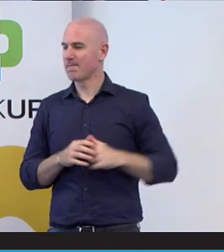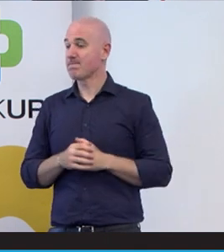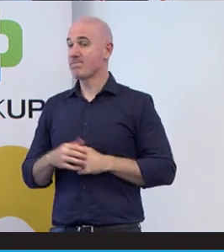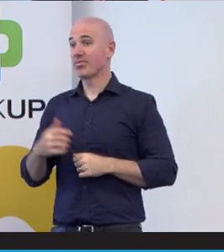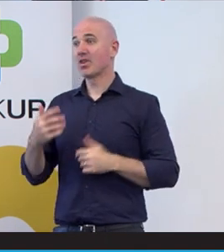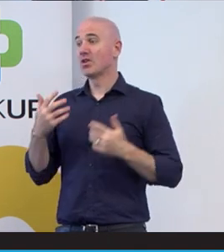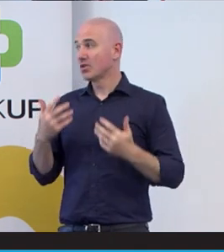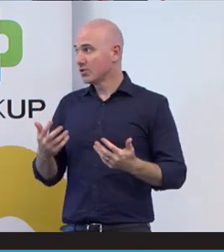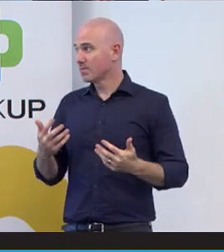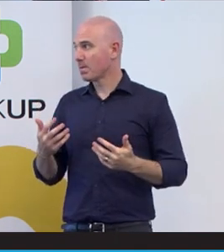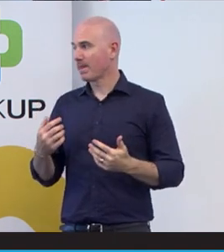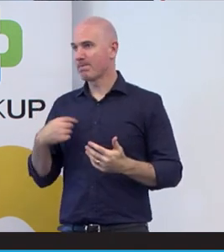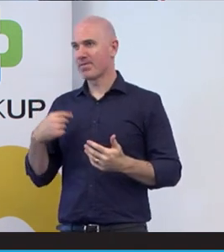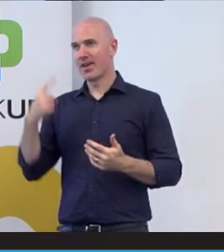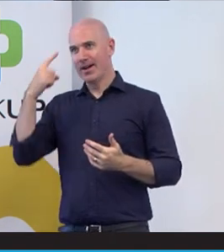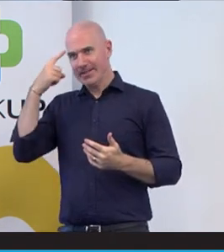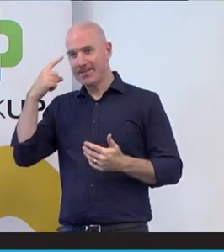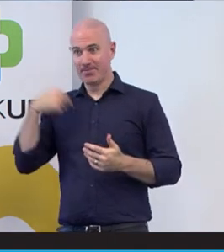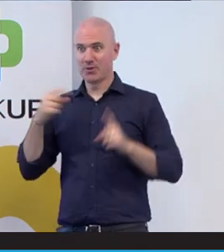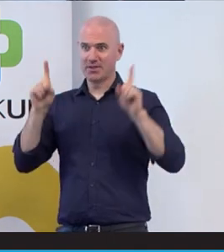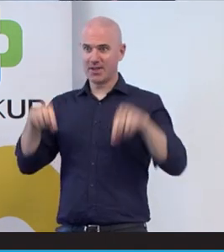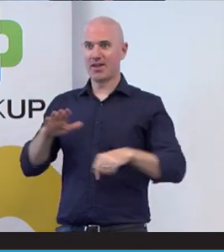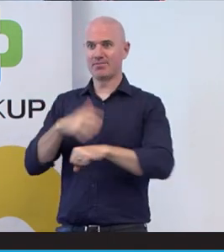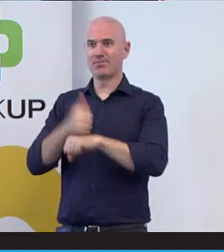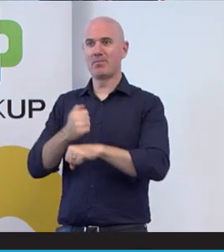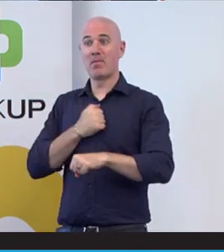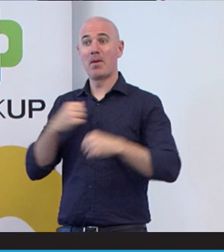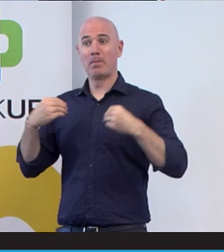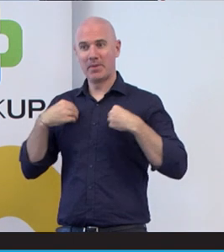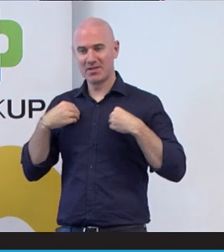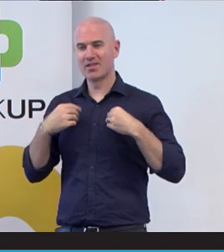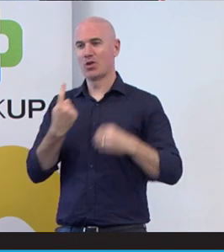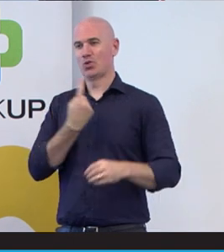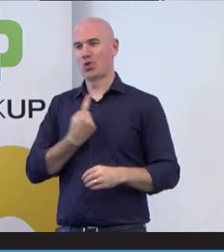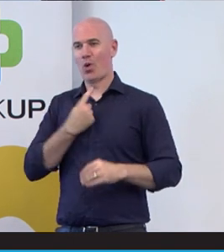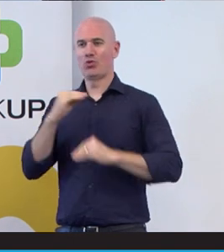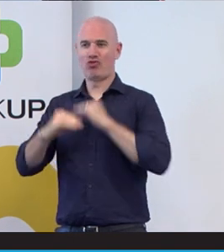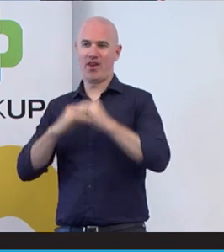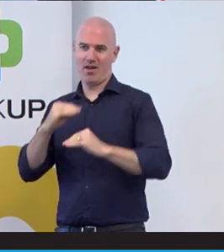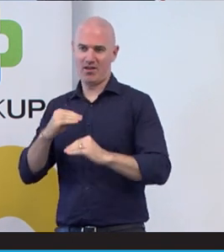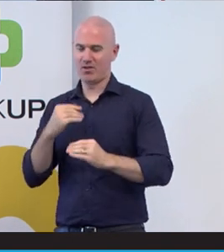Give to shout out my business and so its a sole trader business I only work for myself of it’s